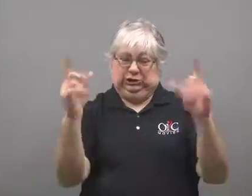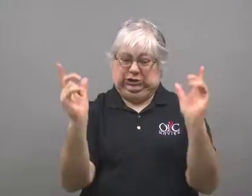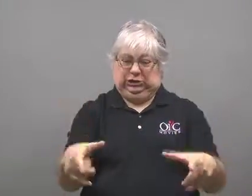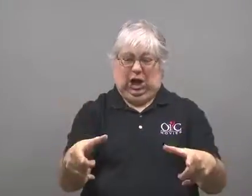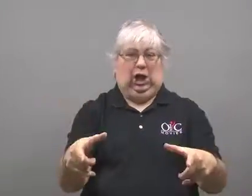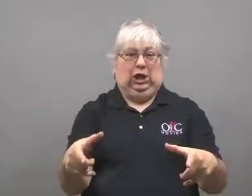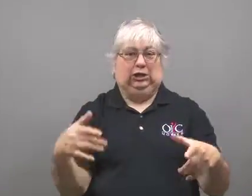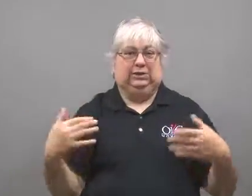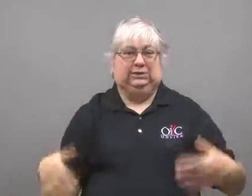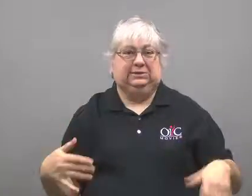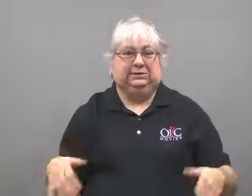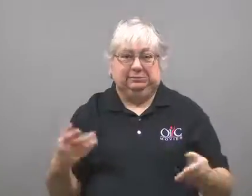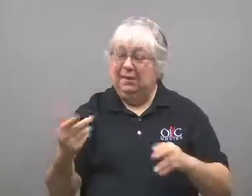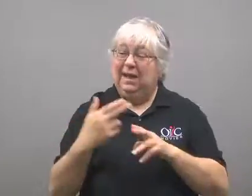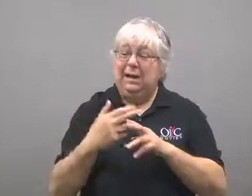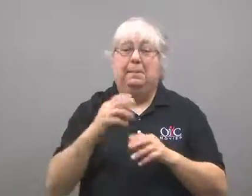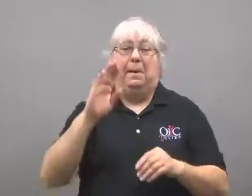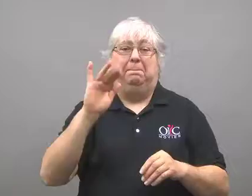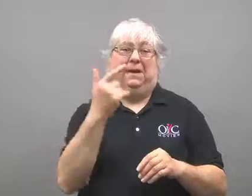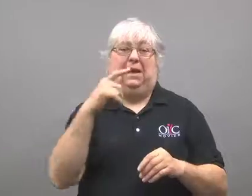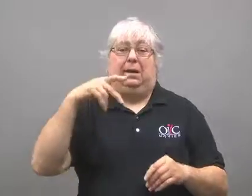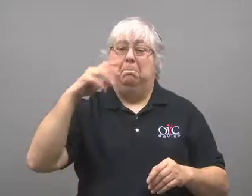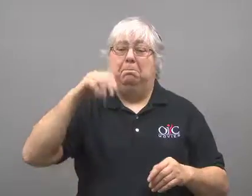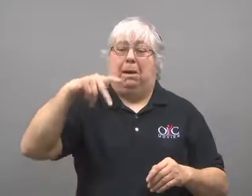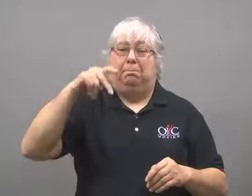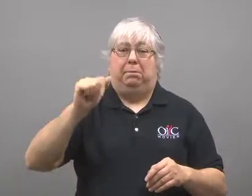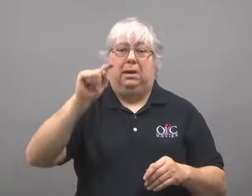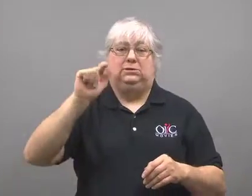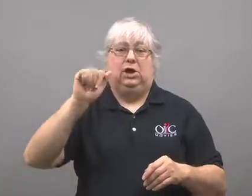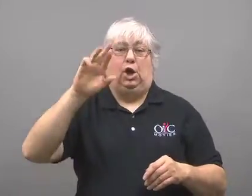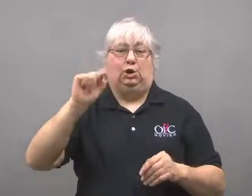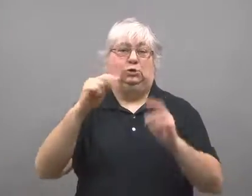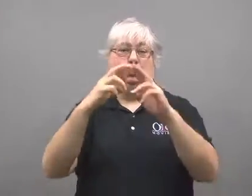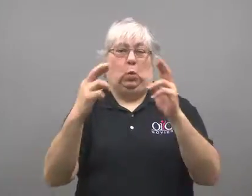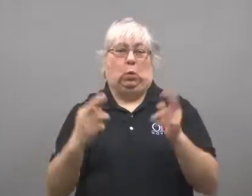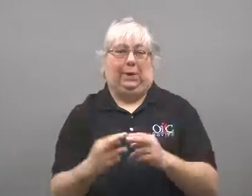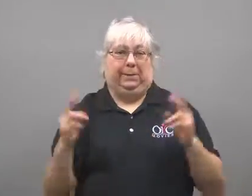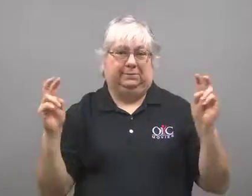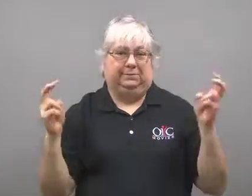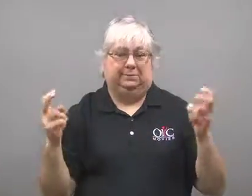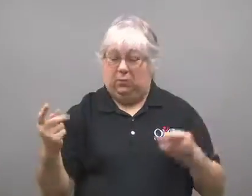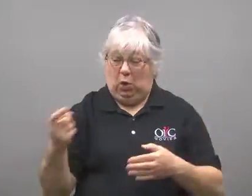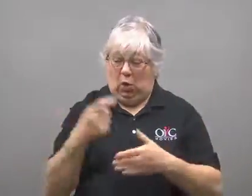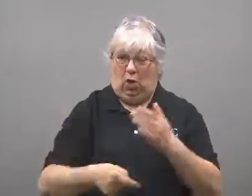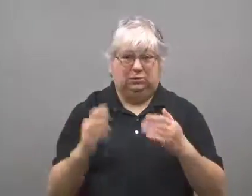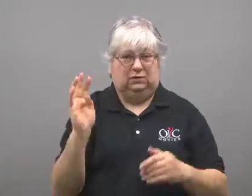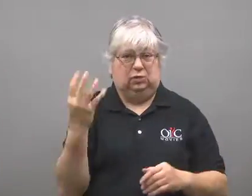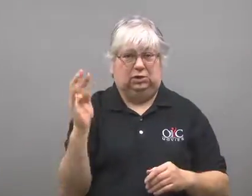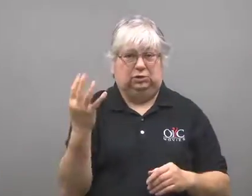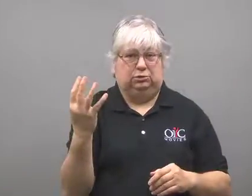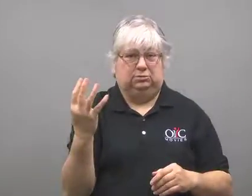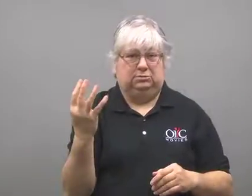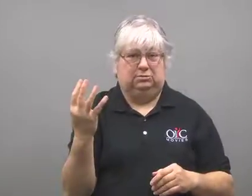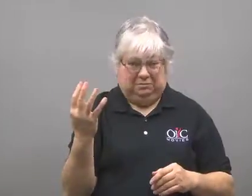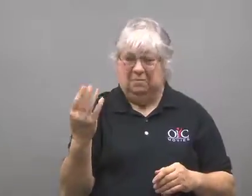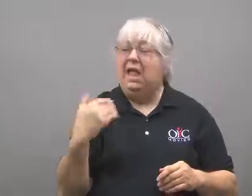This huge thing is called the Big Poppa Tart donut. It costs $4.